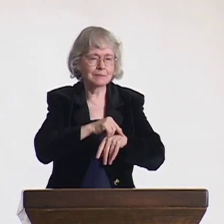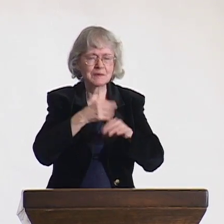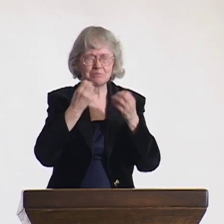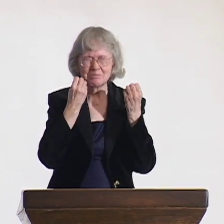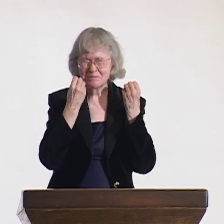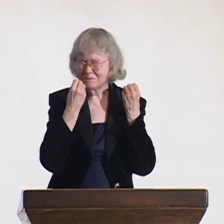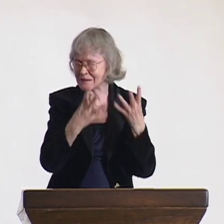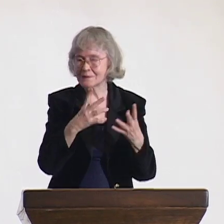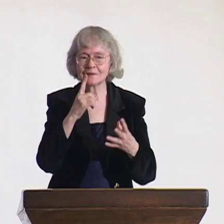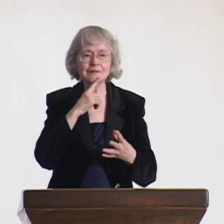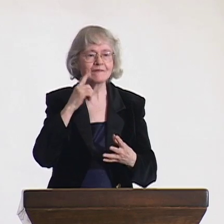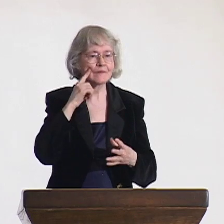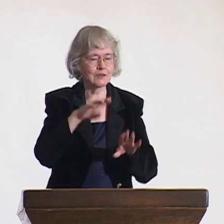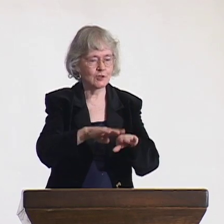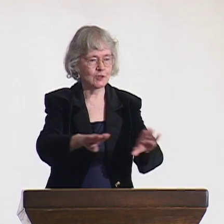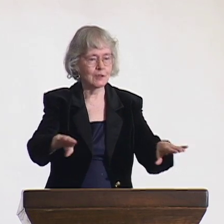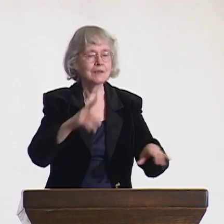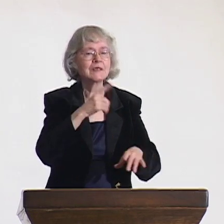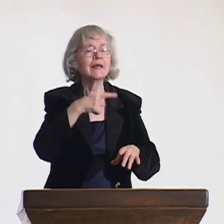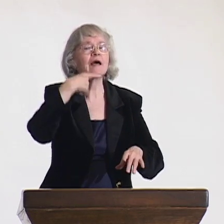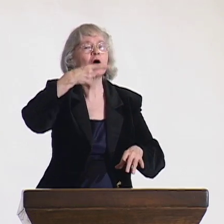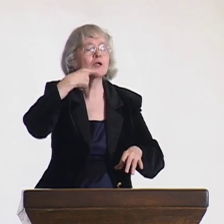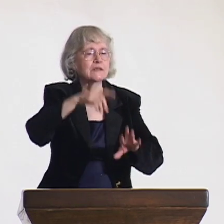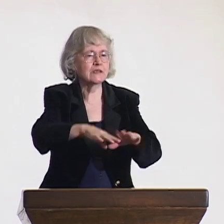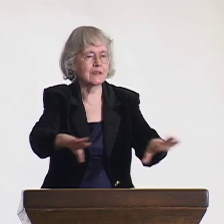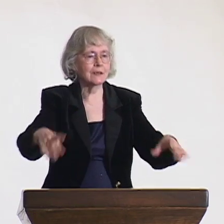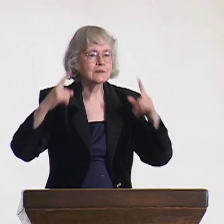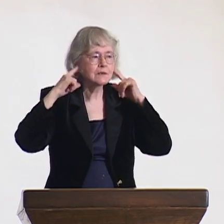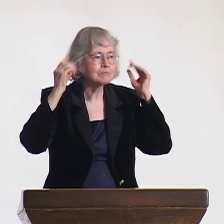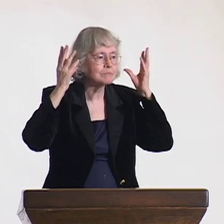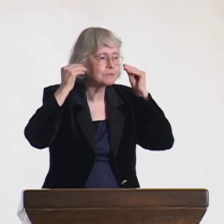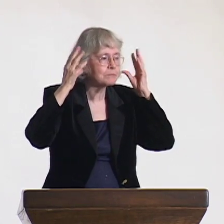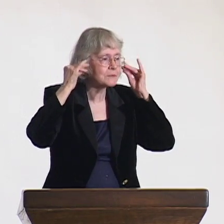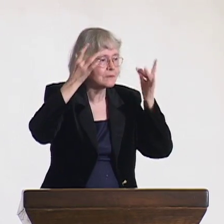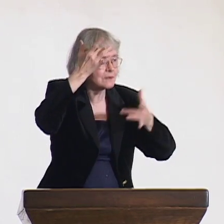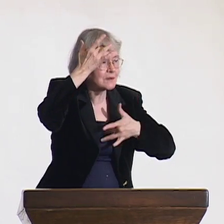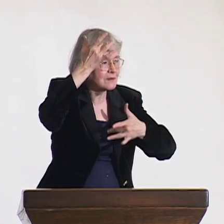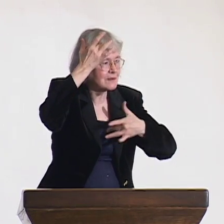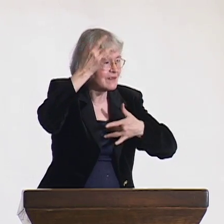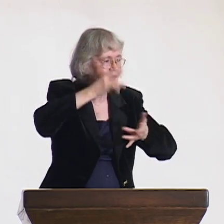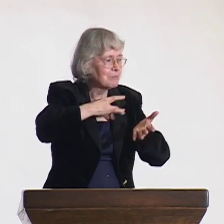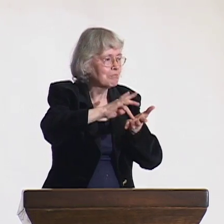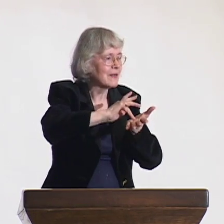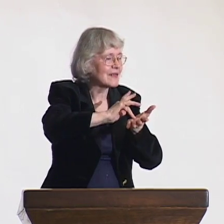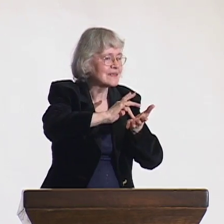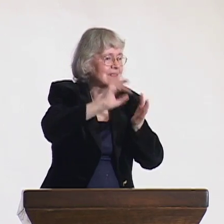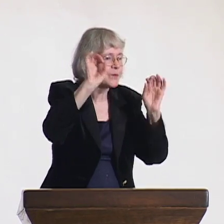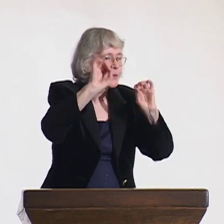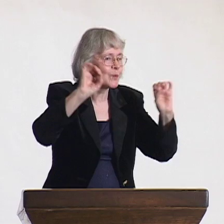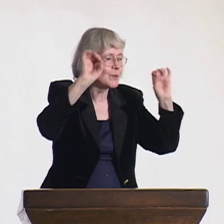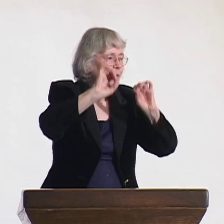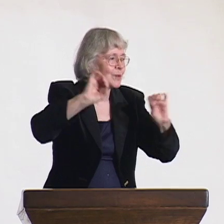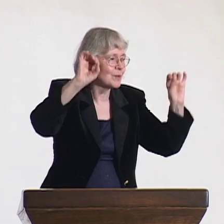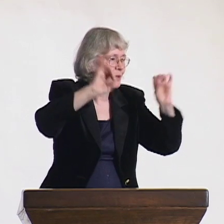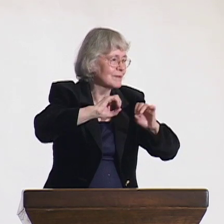and became deaf as a result. They got illnesses that caused their hearing to degrade.